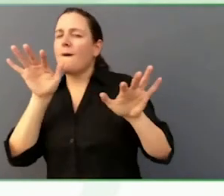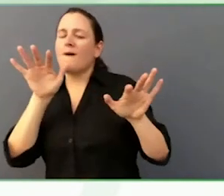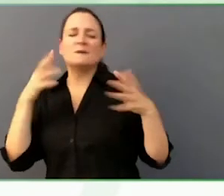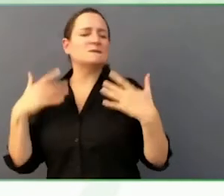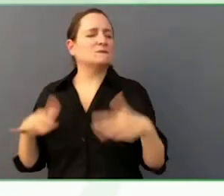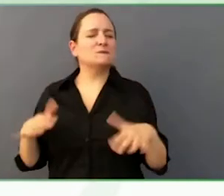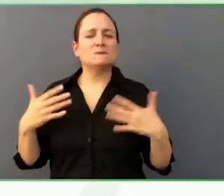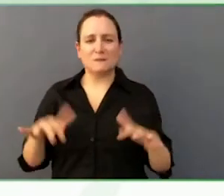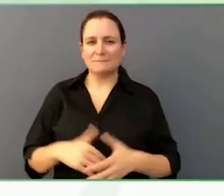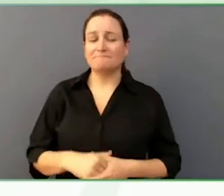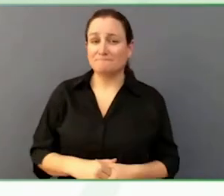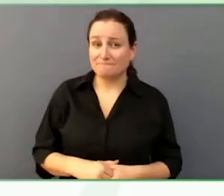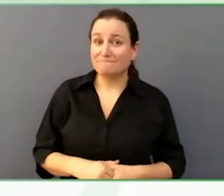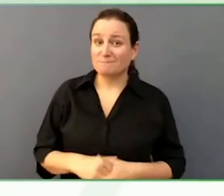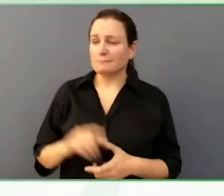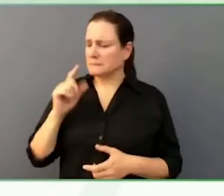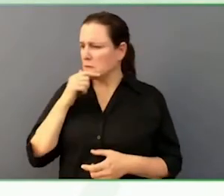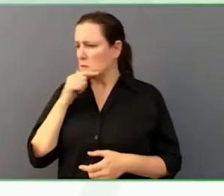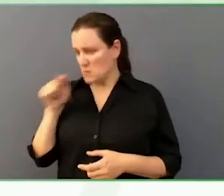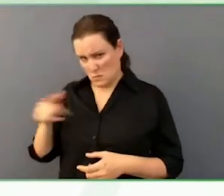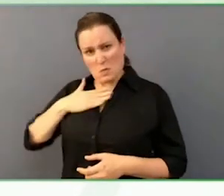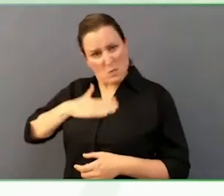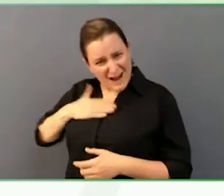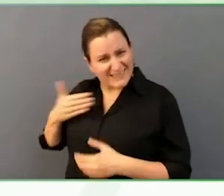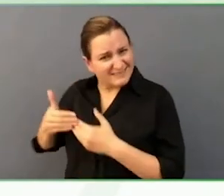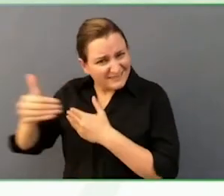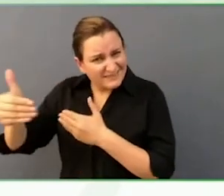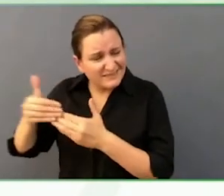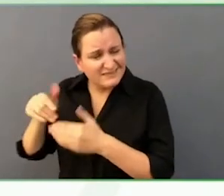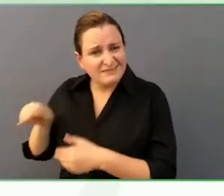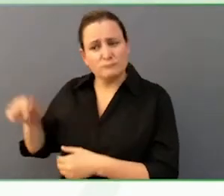When we speak of accessibility, he is going to have to say a couple of